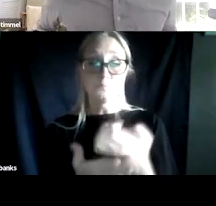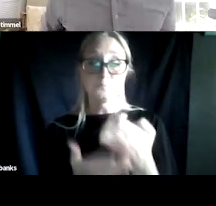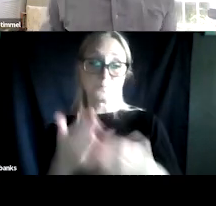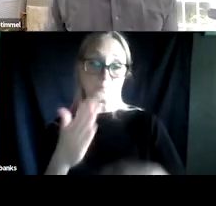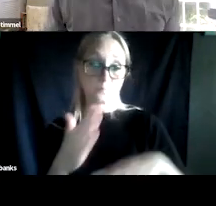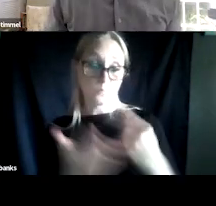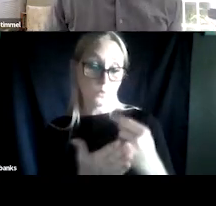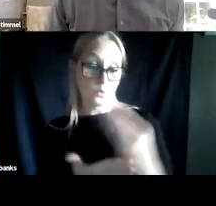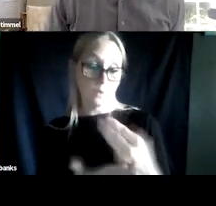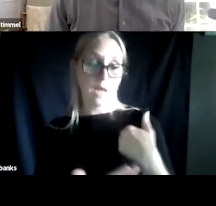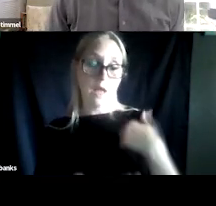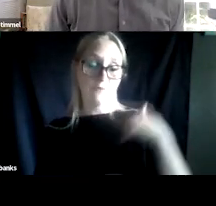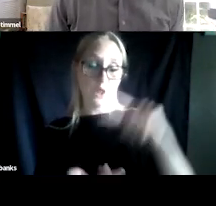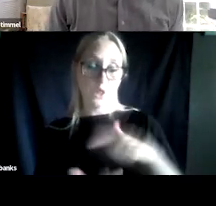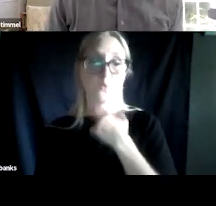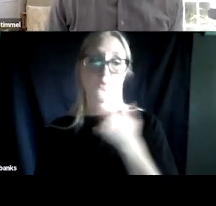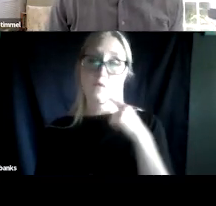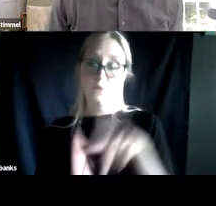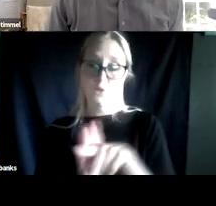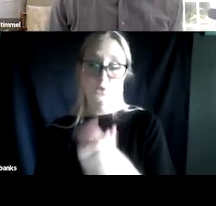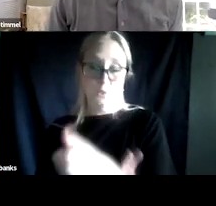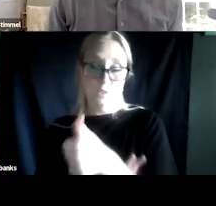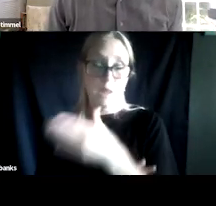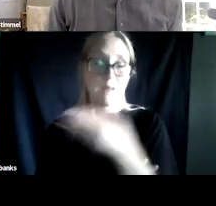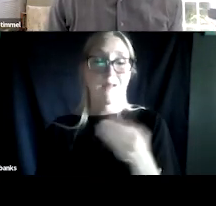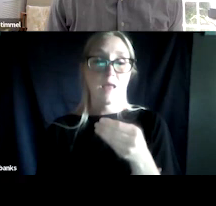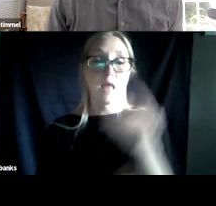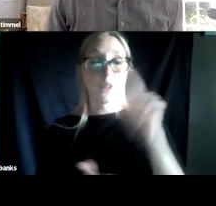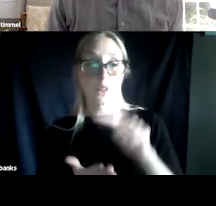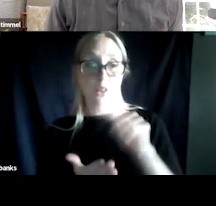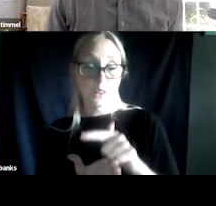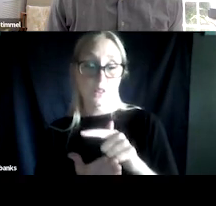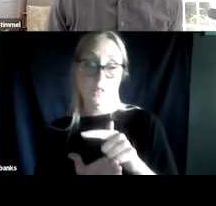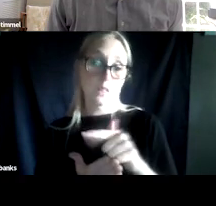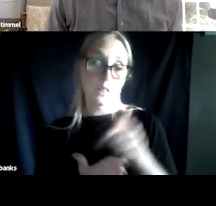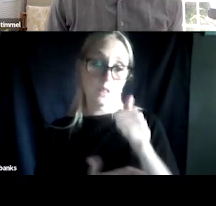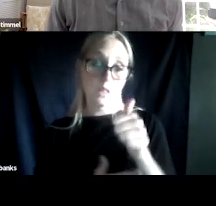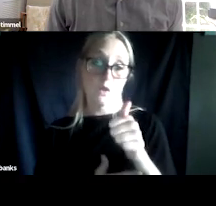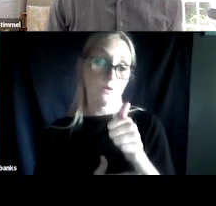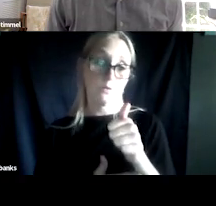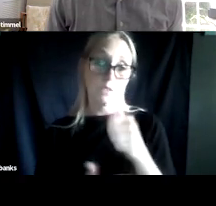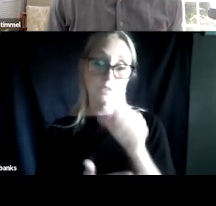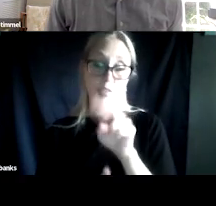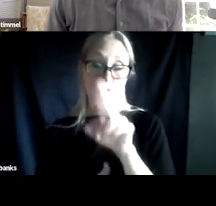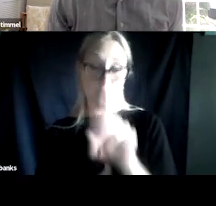that lower risk of suicide and more reduction in substance use over any other treatment options that we have, right?